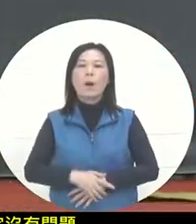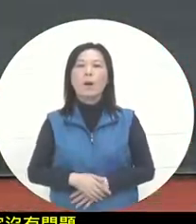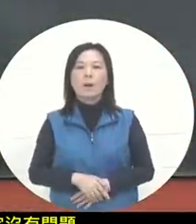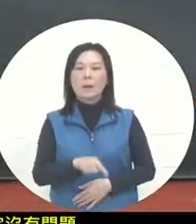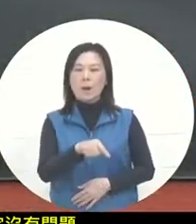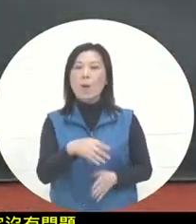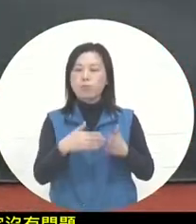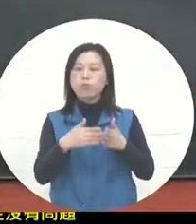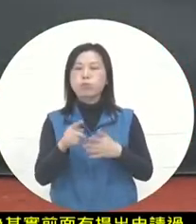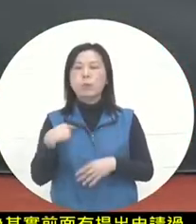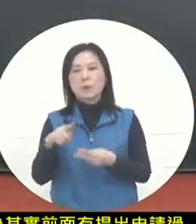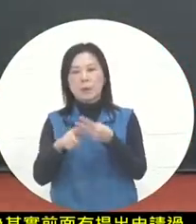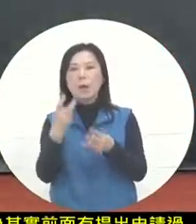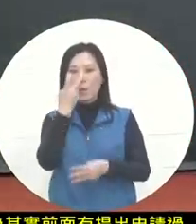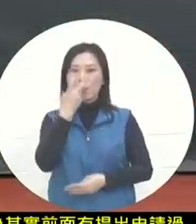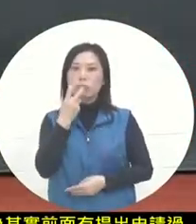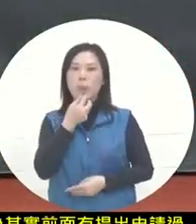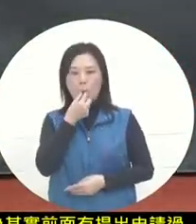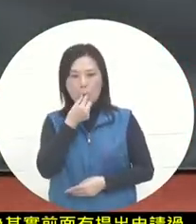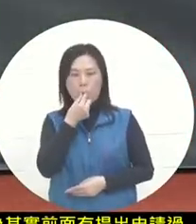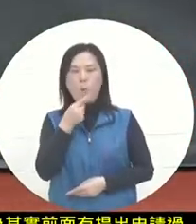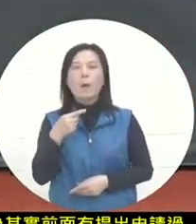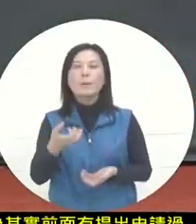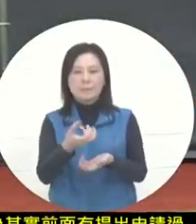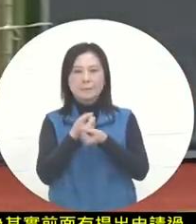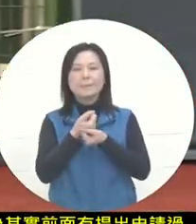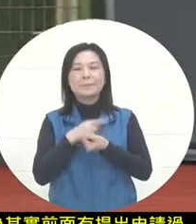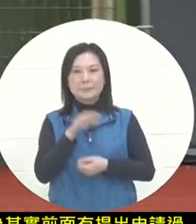Teacher Zhu Zhen also accepted it, so we have to take a look.